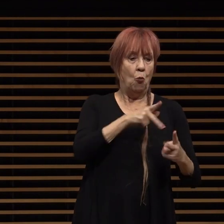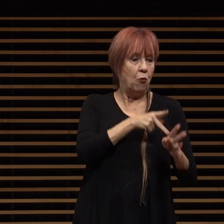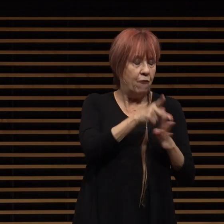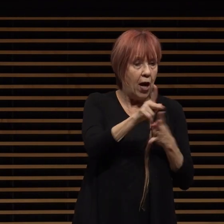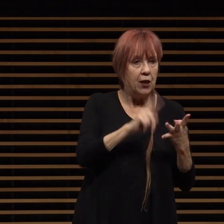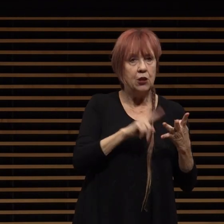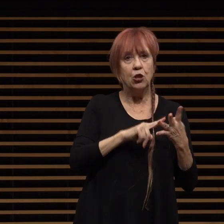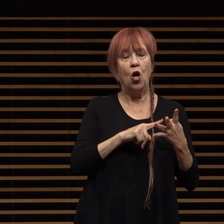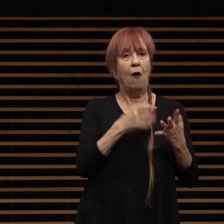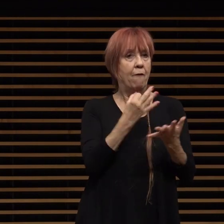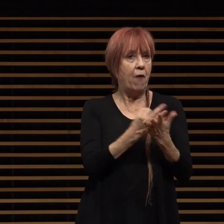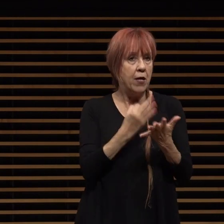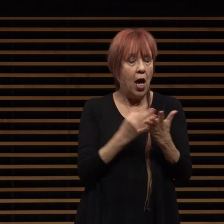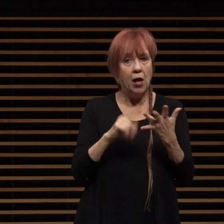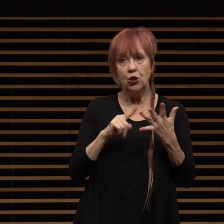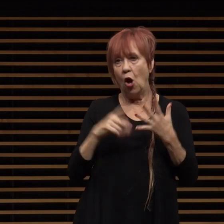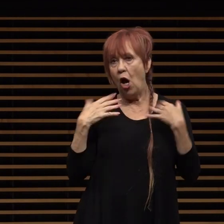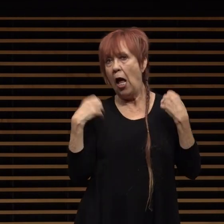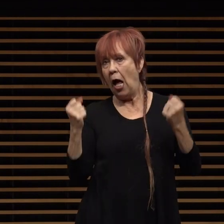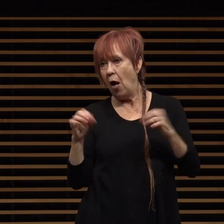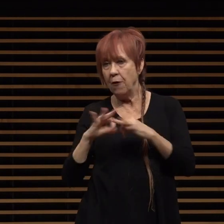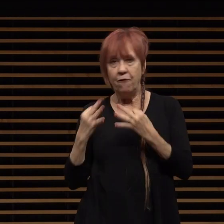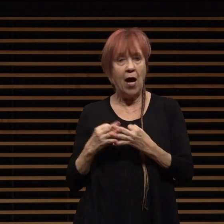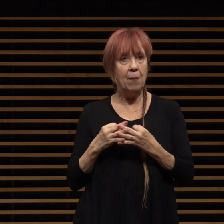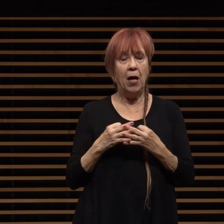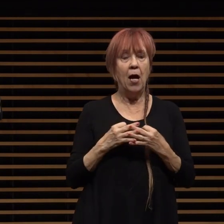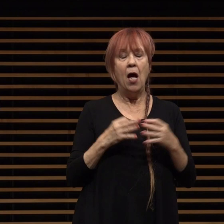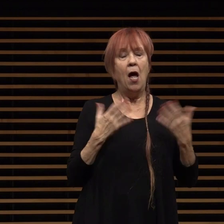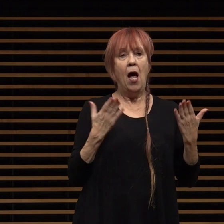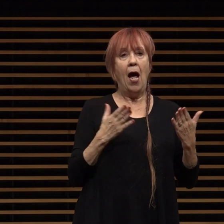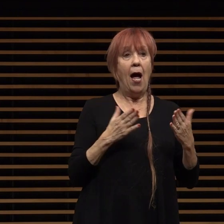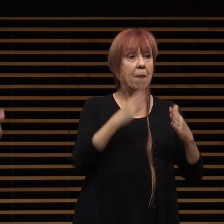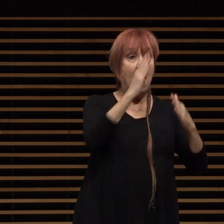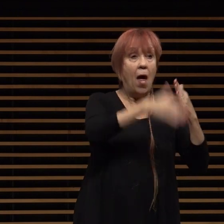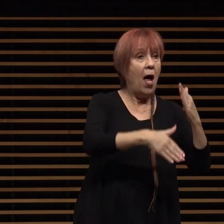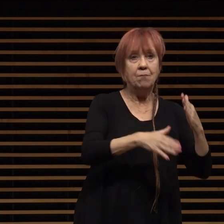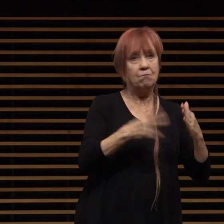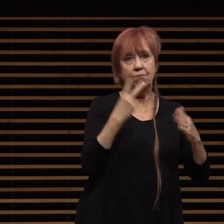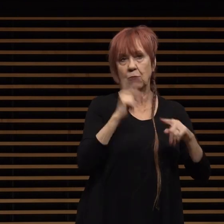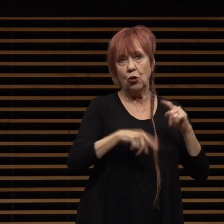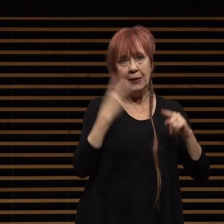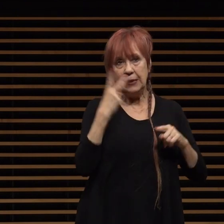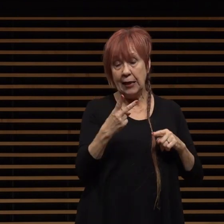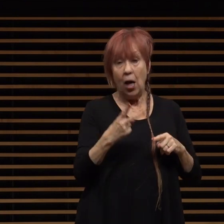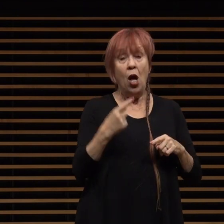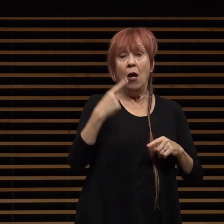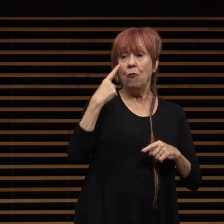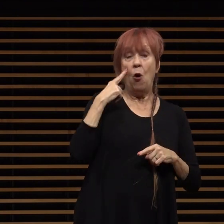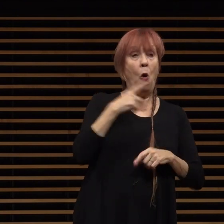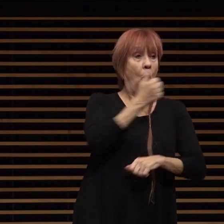family and there was very little end in sight vaccines were thought to be rolled